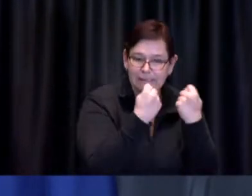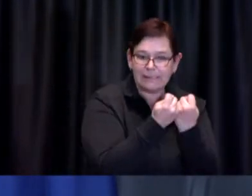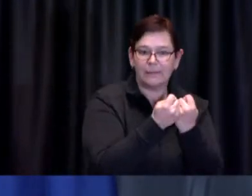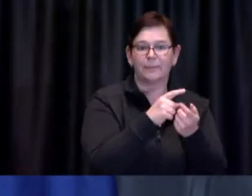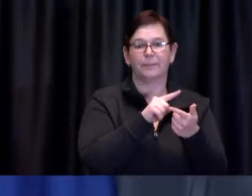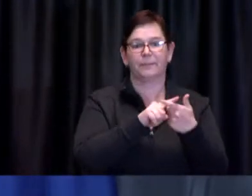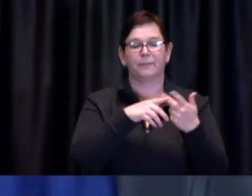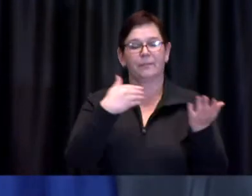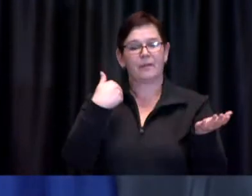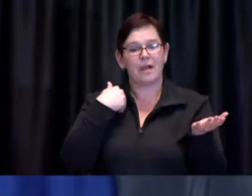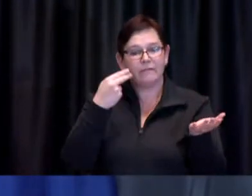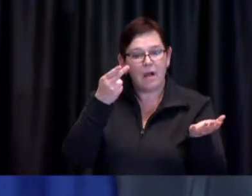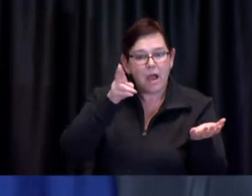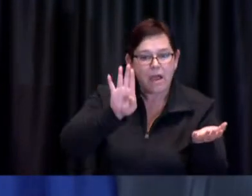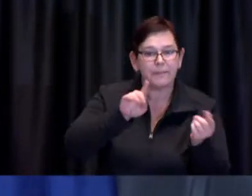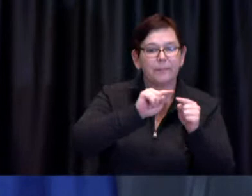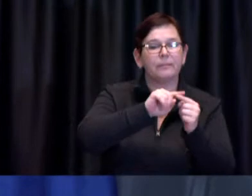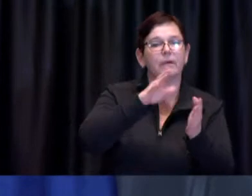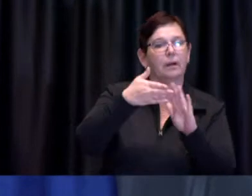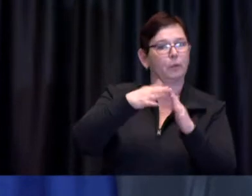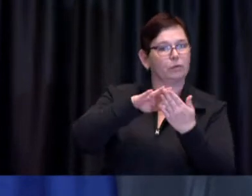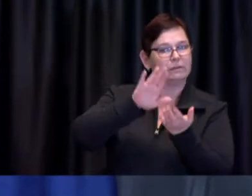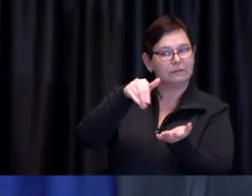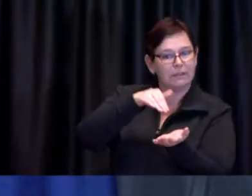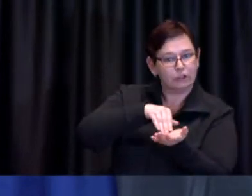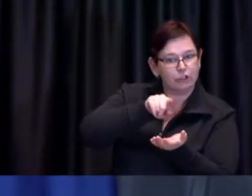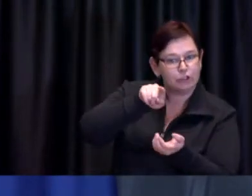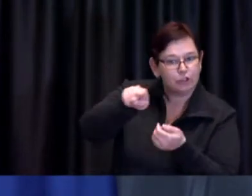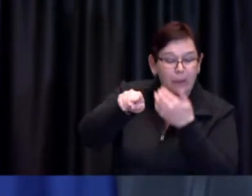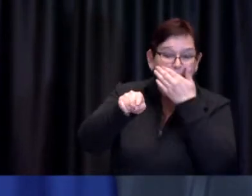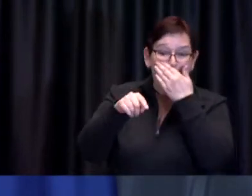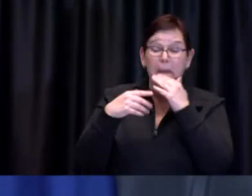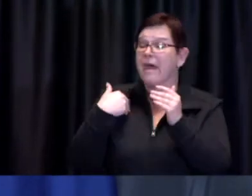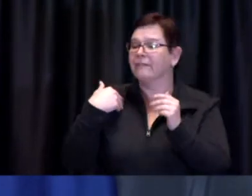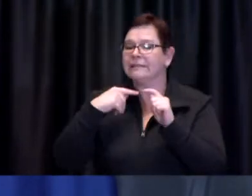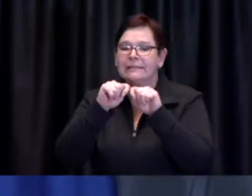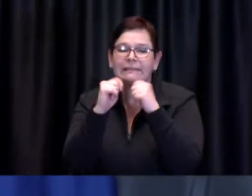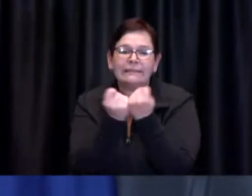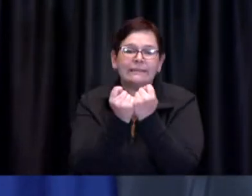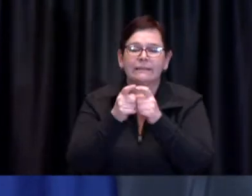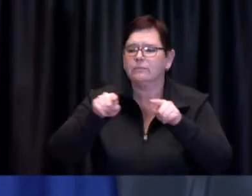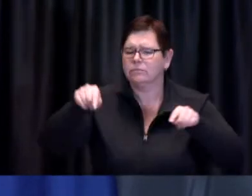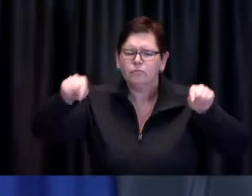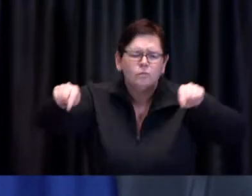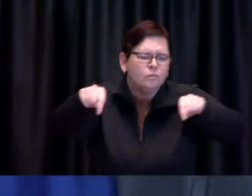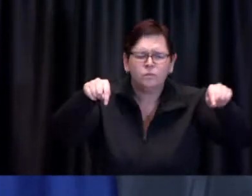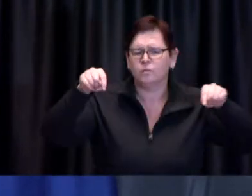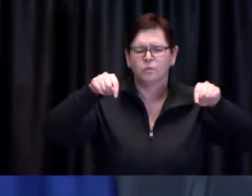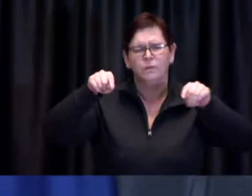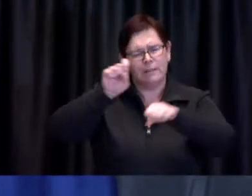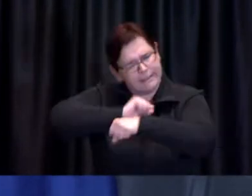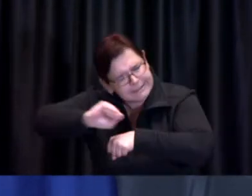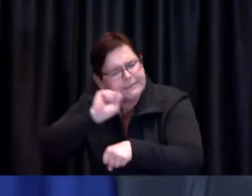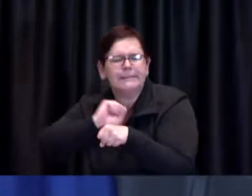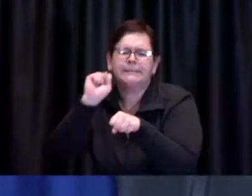These vaccine engagement teams are a huge part of the extraordinary effort going in to the vaccination rollout